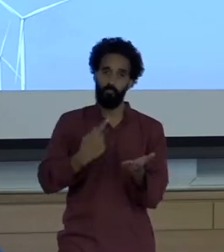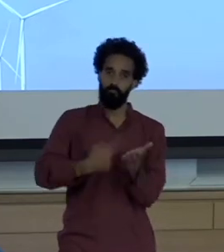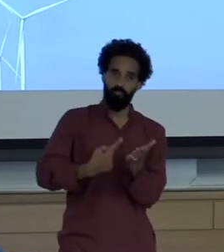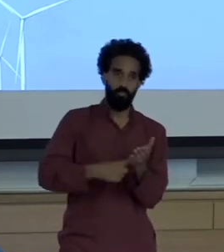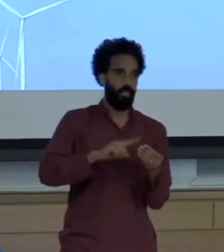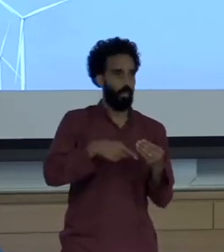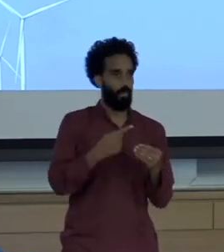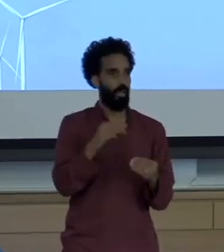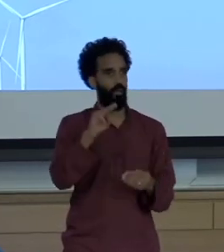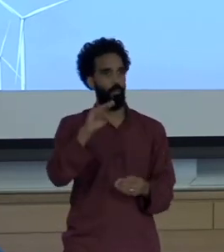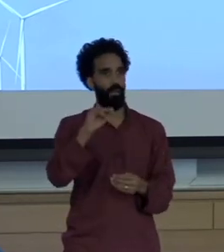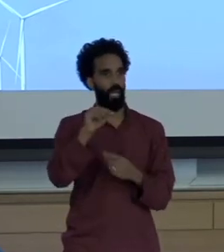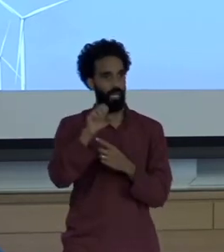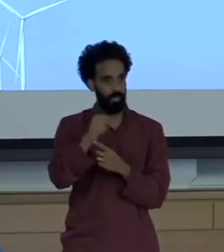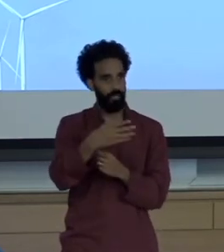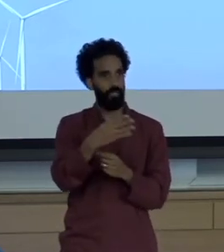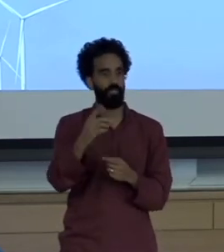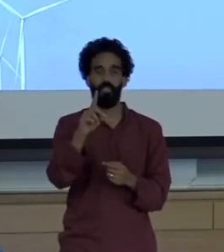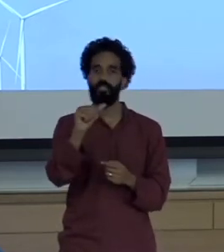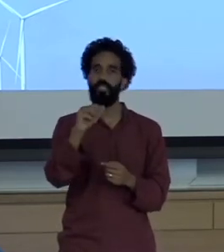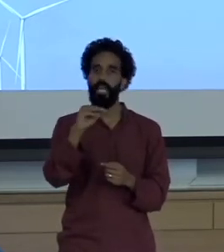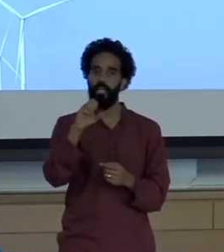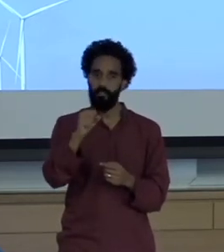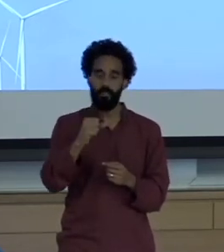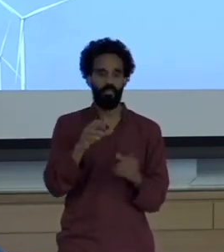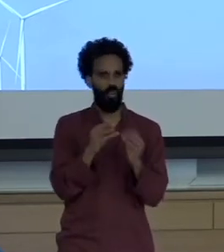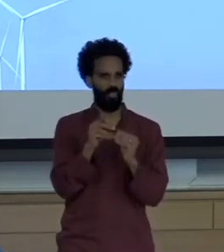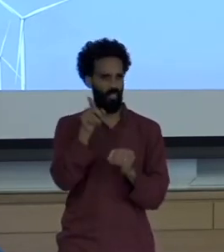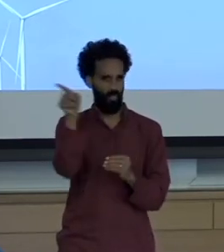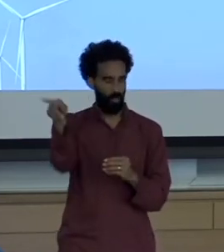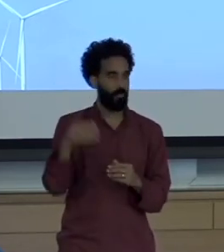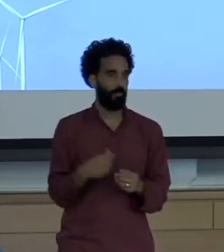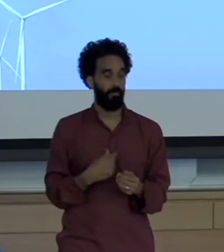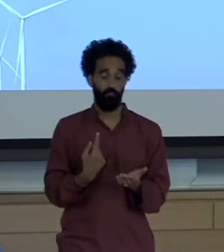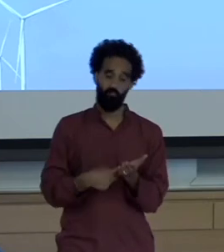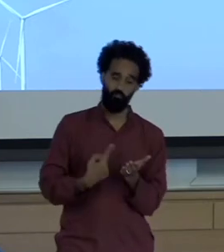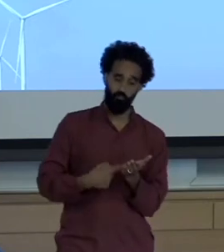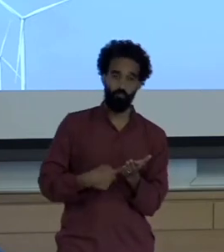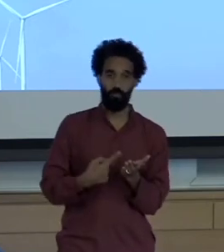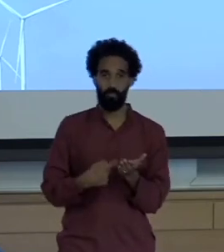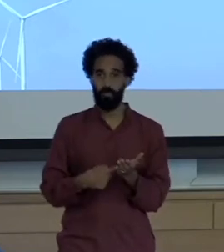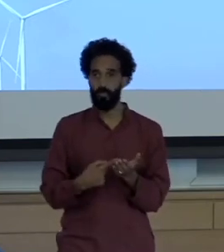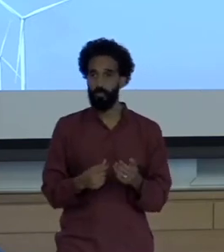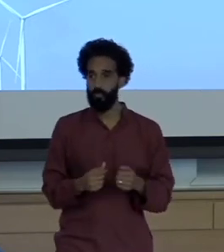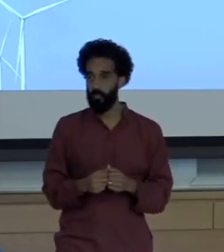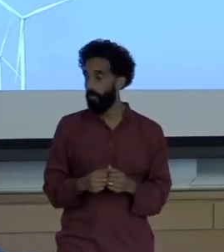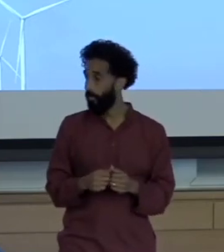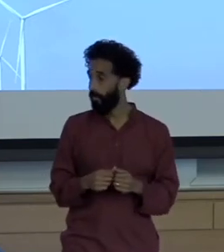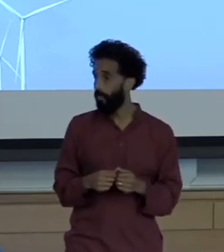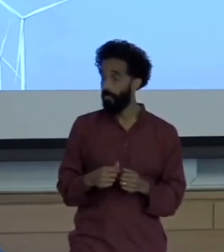news coverage at a conference And I got everywhere thanks to GPS and Google, right?